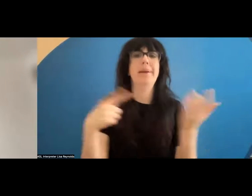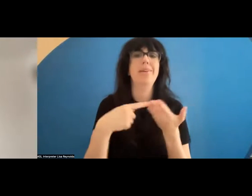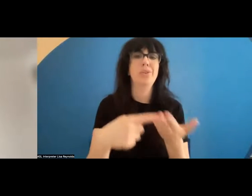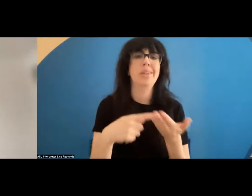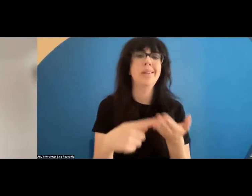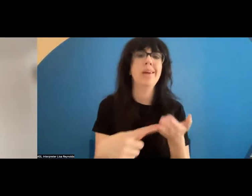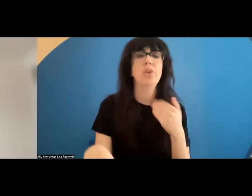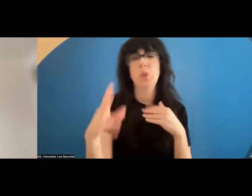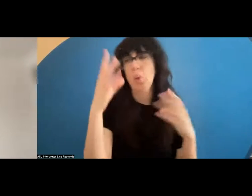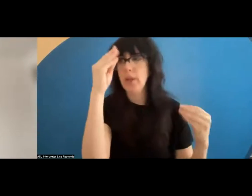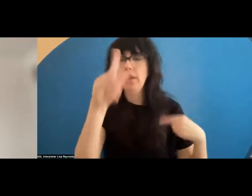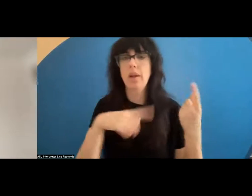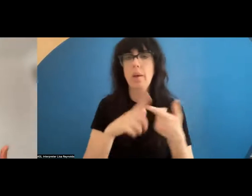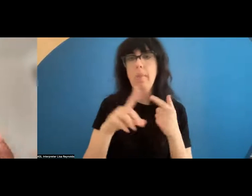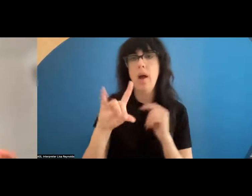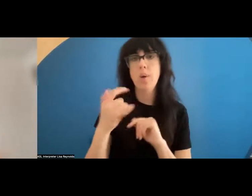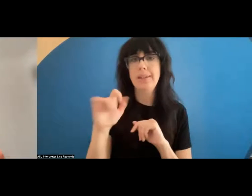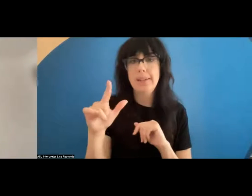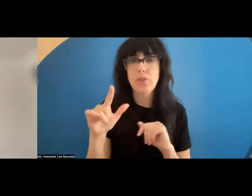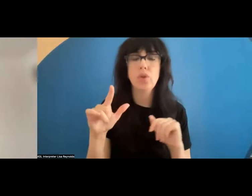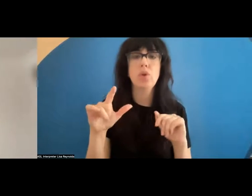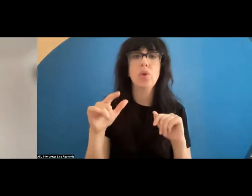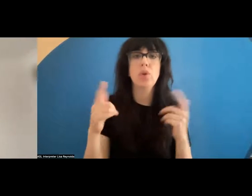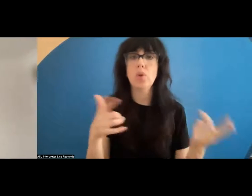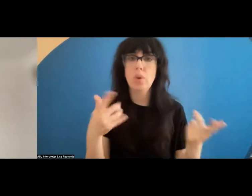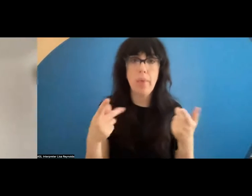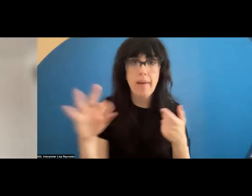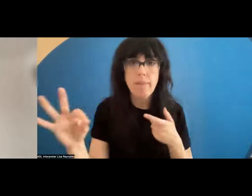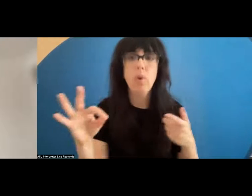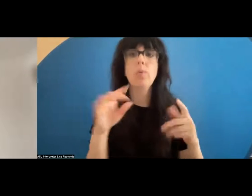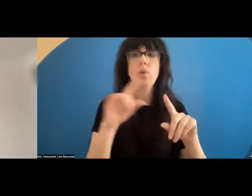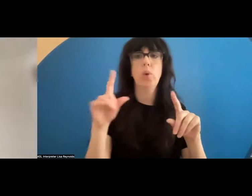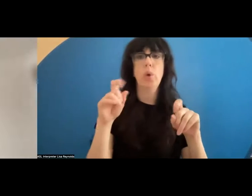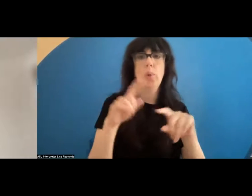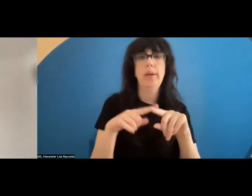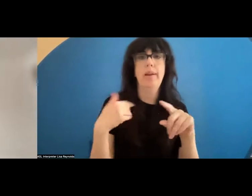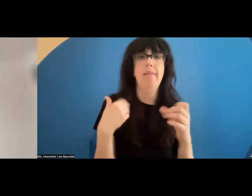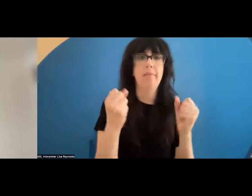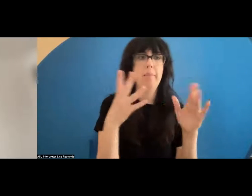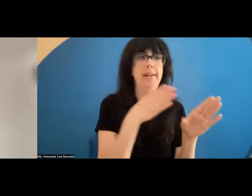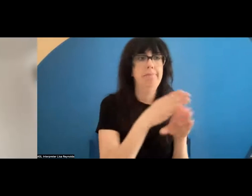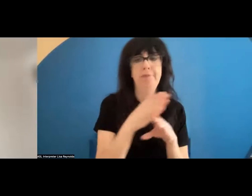forward and looking at digital platforms and other that can